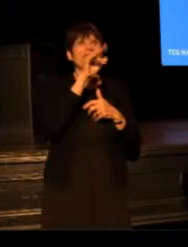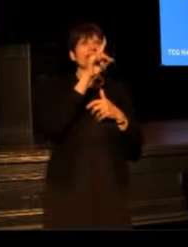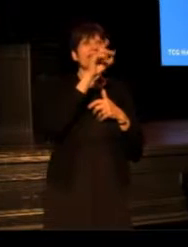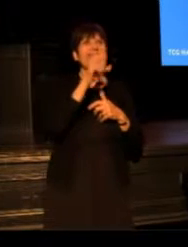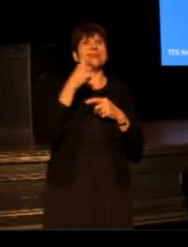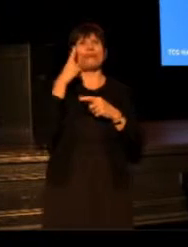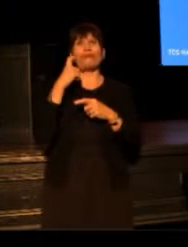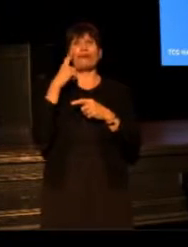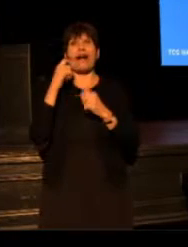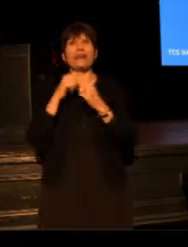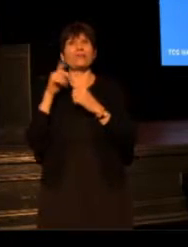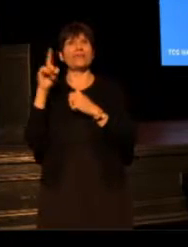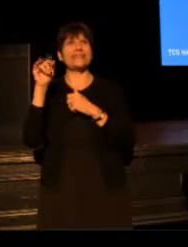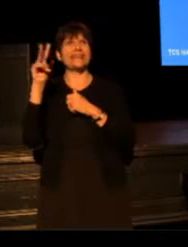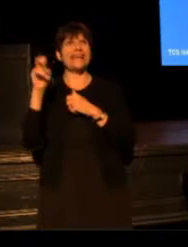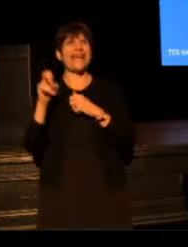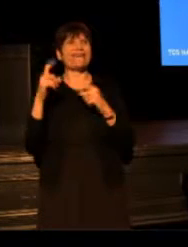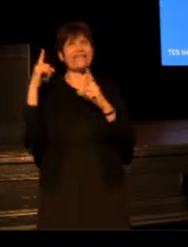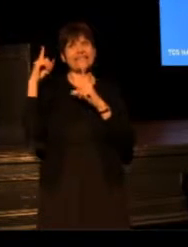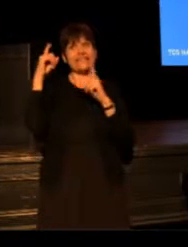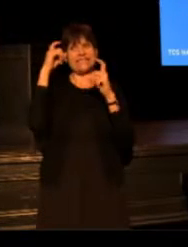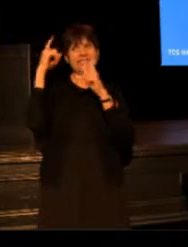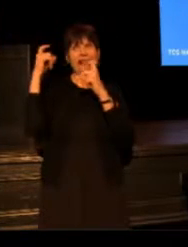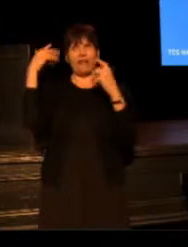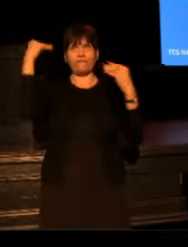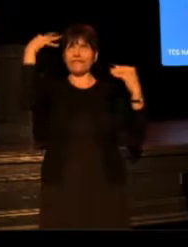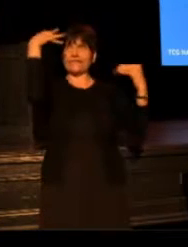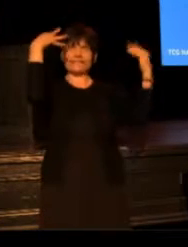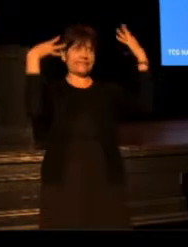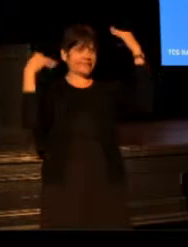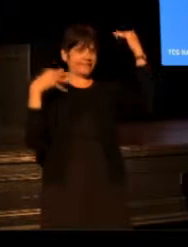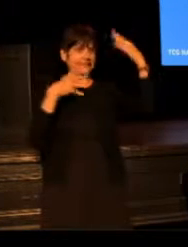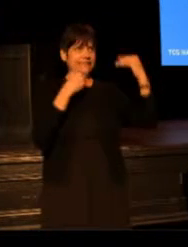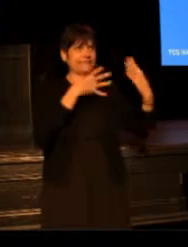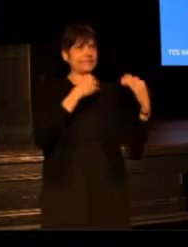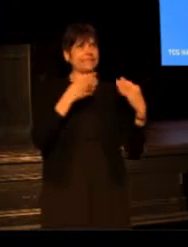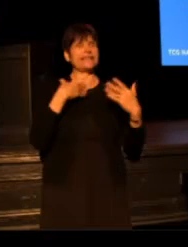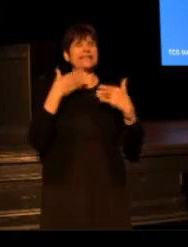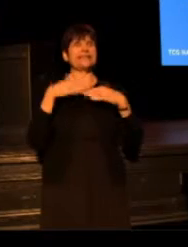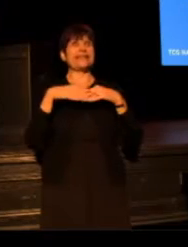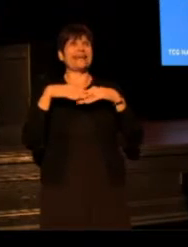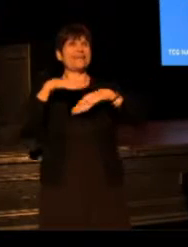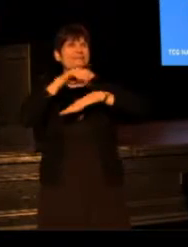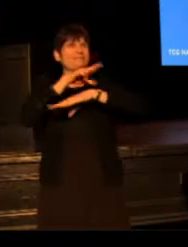we've taken selfies with chandeliers, and played pretend beer pong on our parking decks,